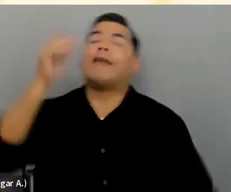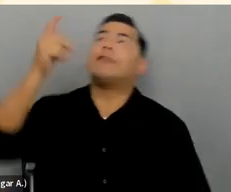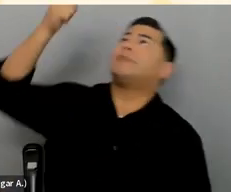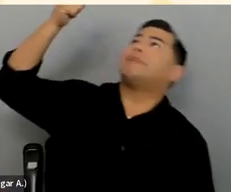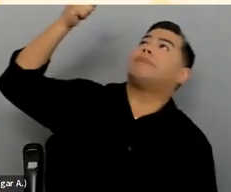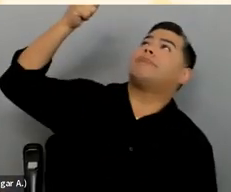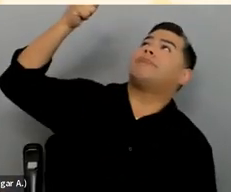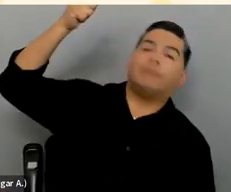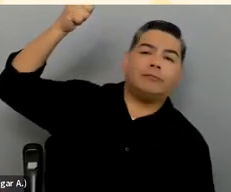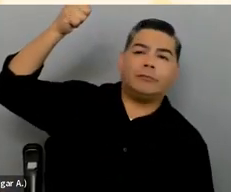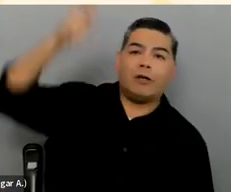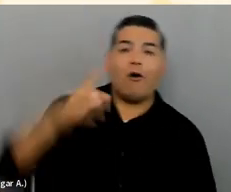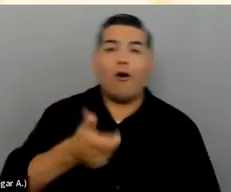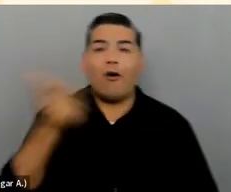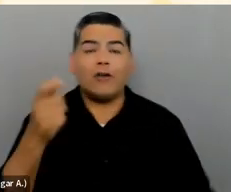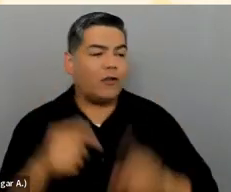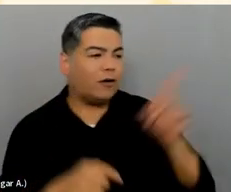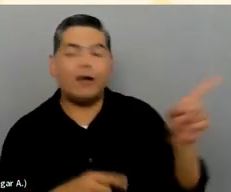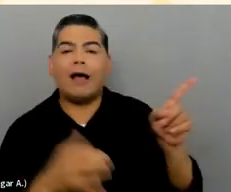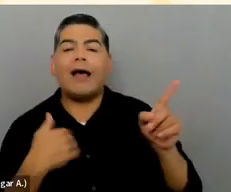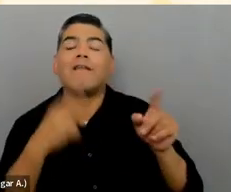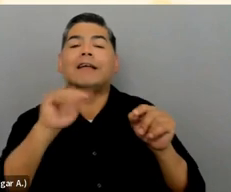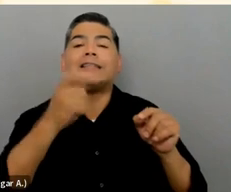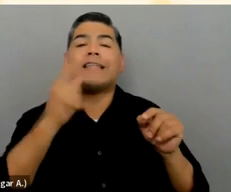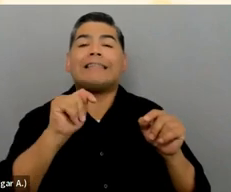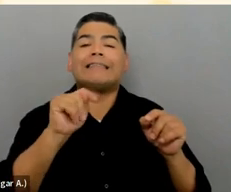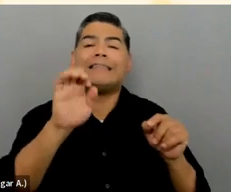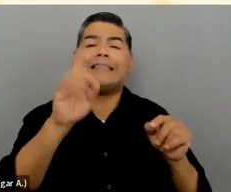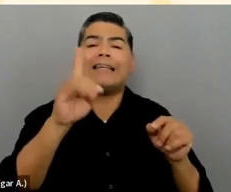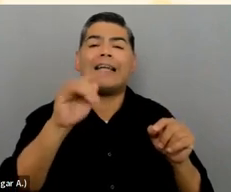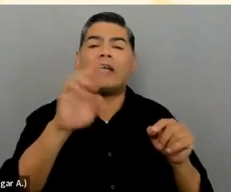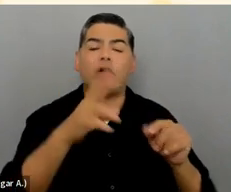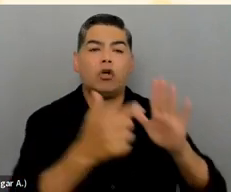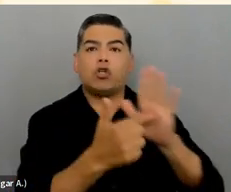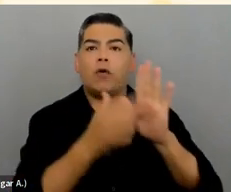of the screen, I have my text editor showing the code.